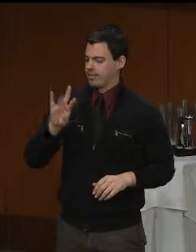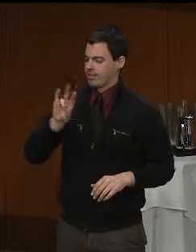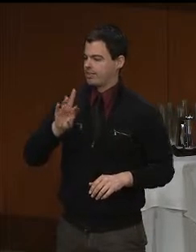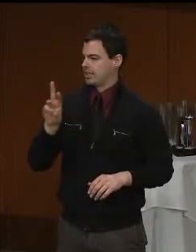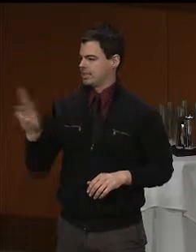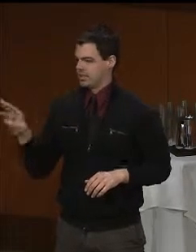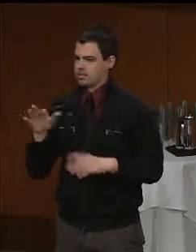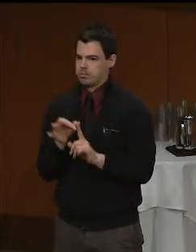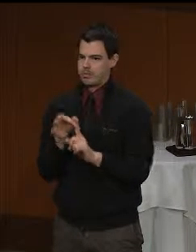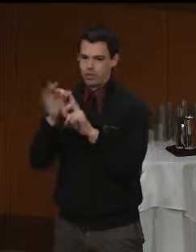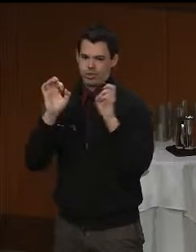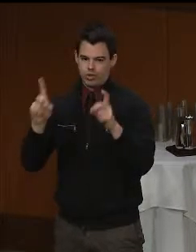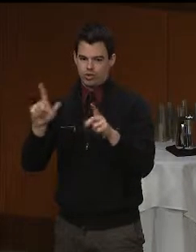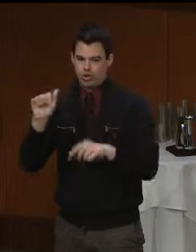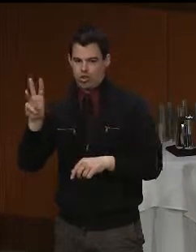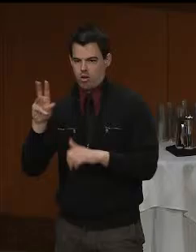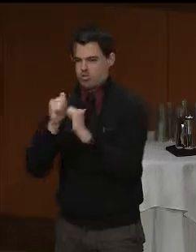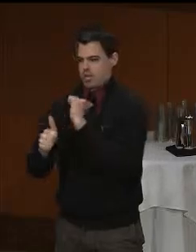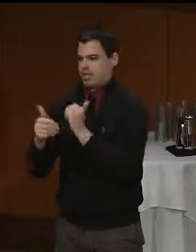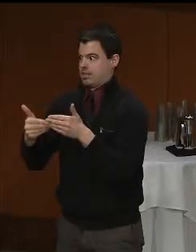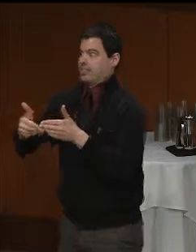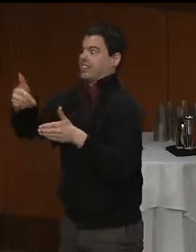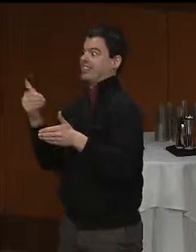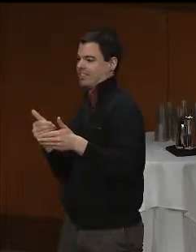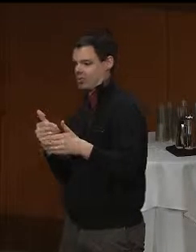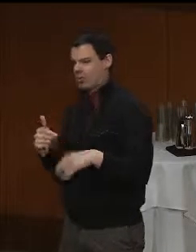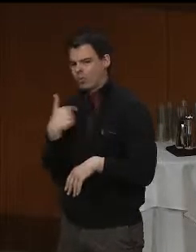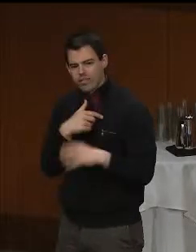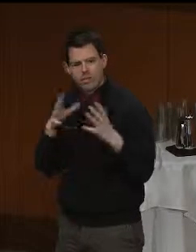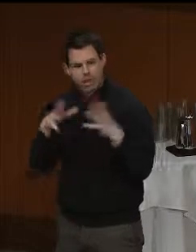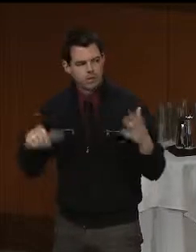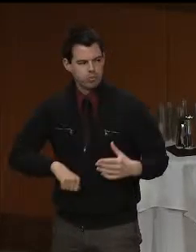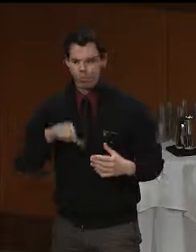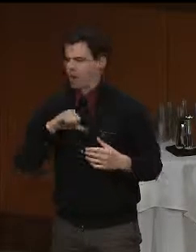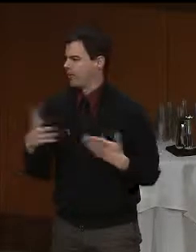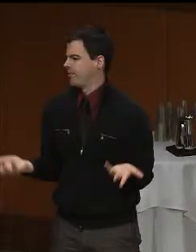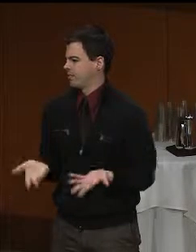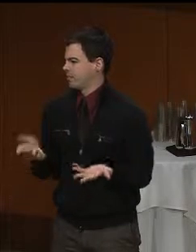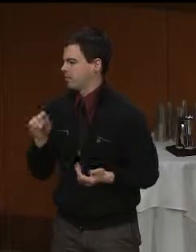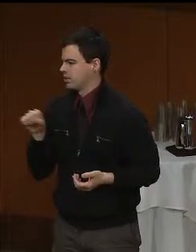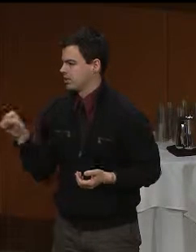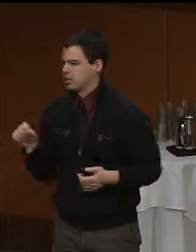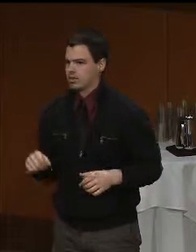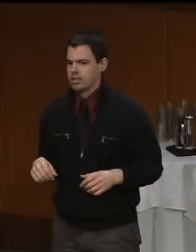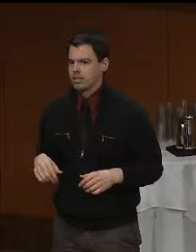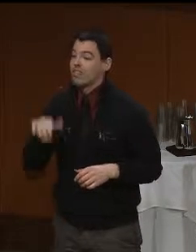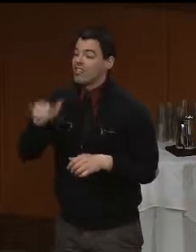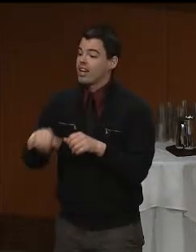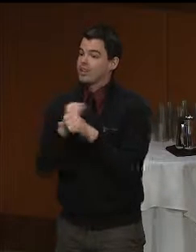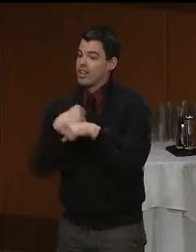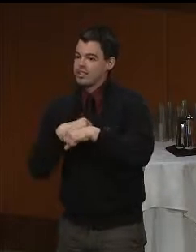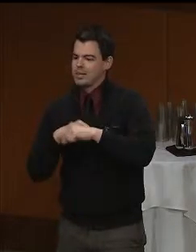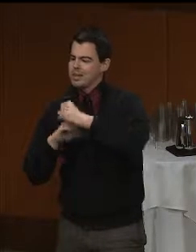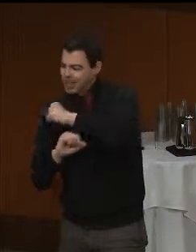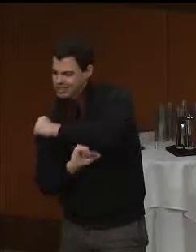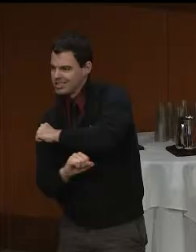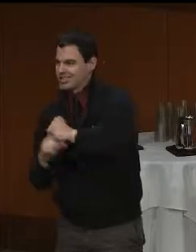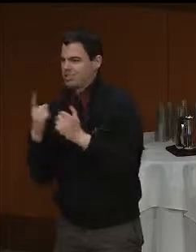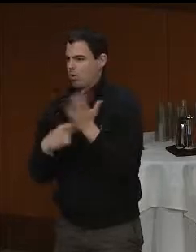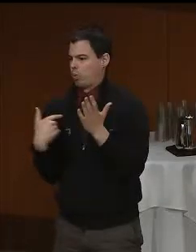law, so we have a lot to be proud of in the Commonwealth, but that just creates the basis for what we know we need to do more of.